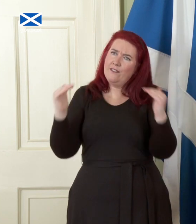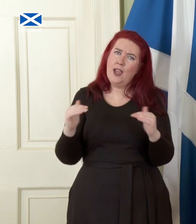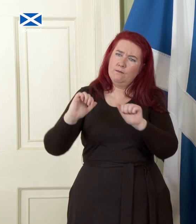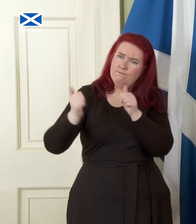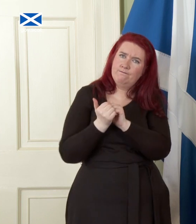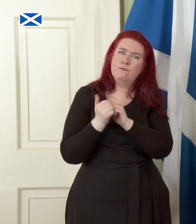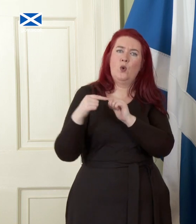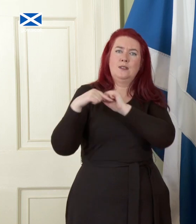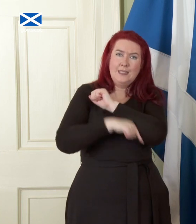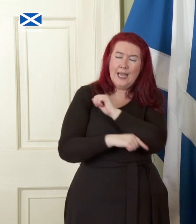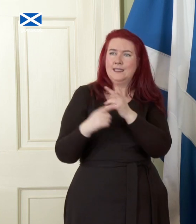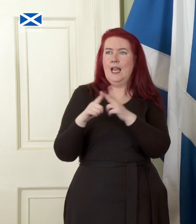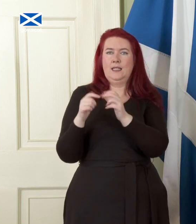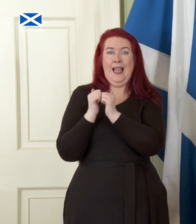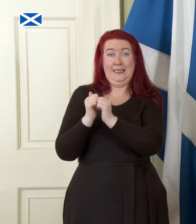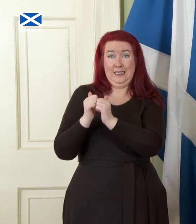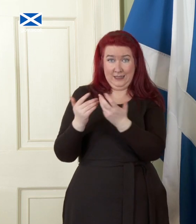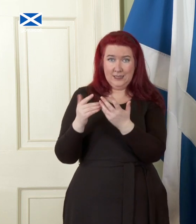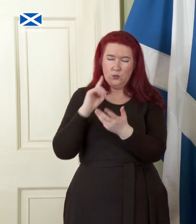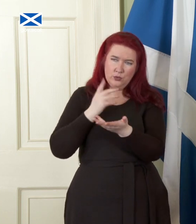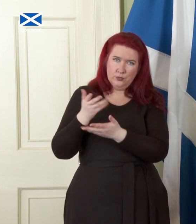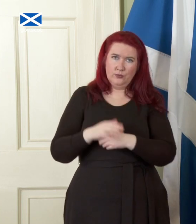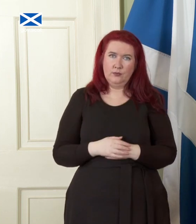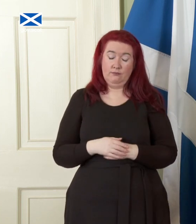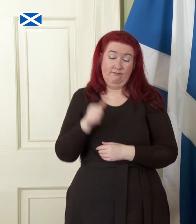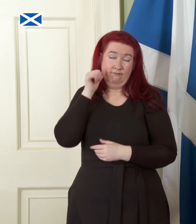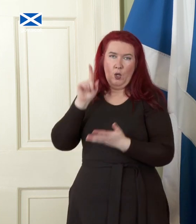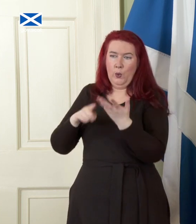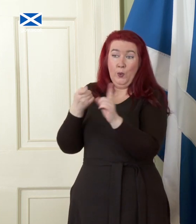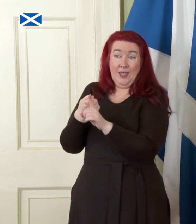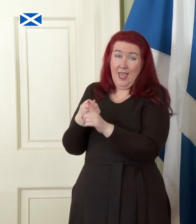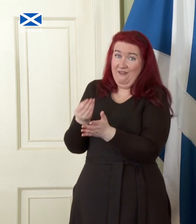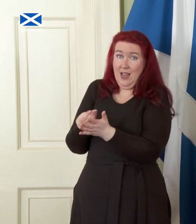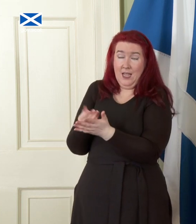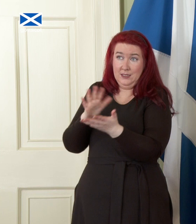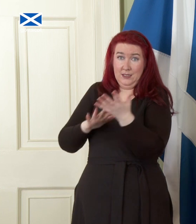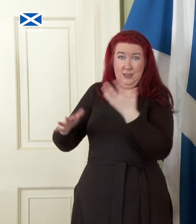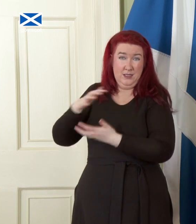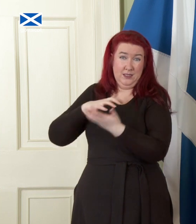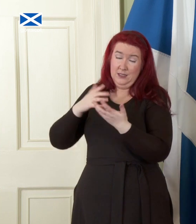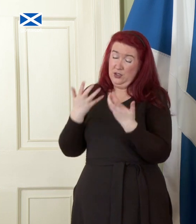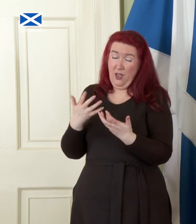assets. Now given the turmoil engulfing the UK's finances at this time, it is not possible to make